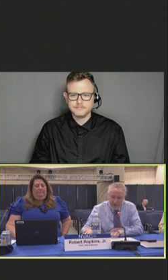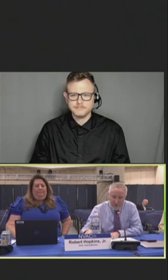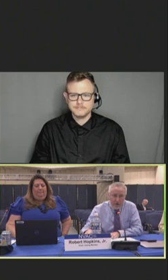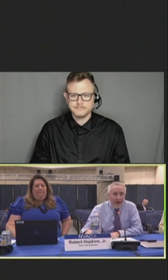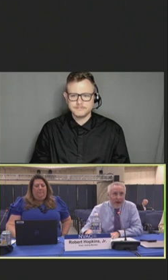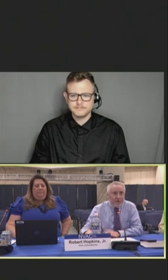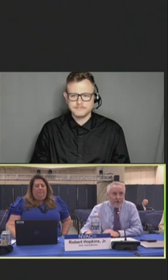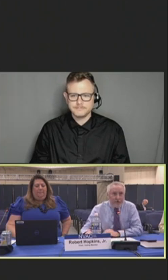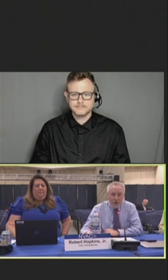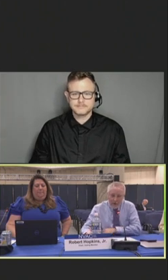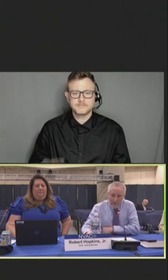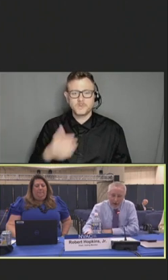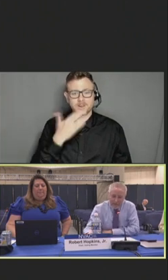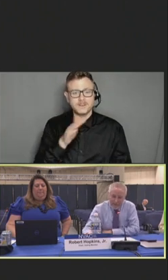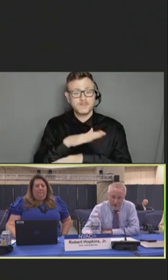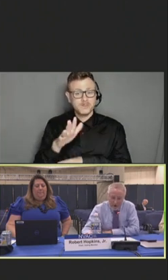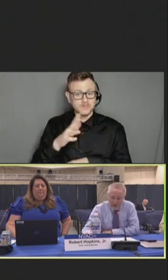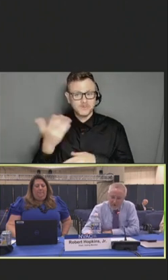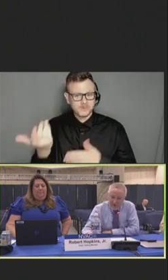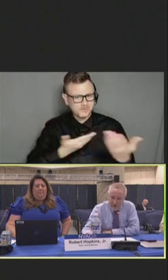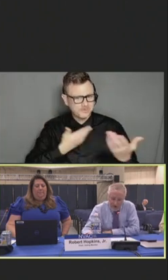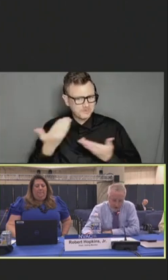Robert Hopkins, Jr.: Well, good afternoon. Welcome back from lunch.